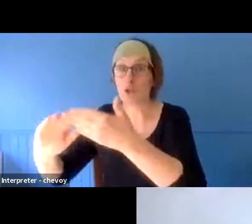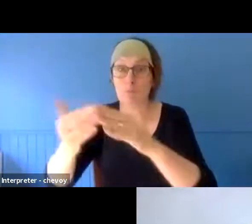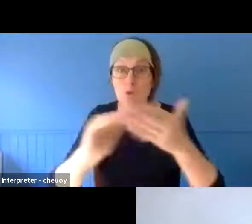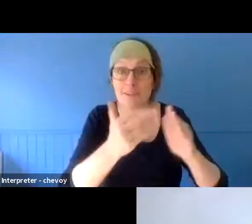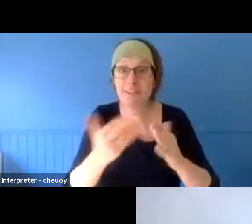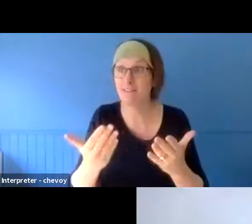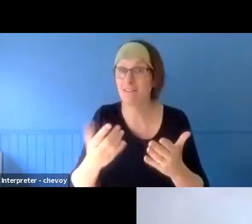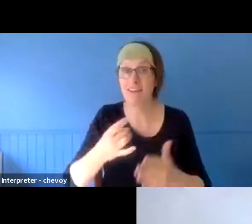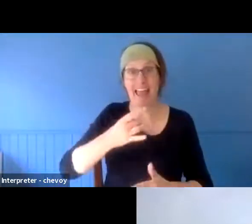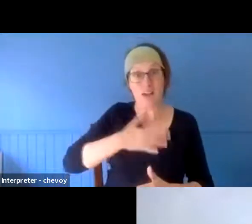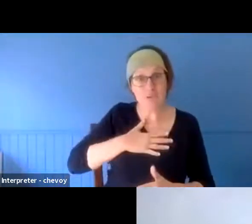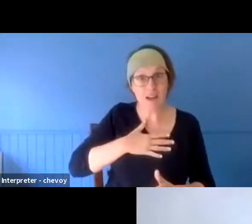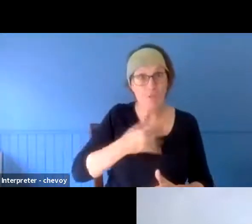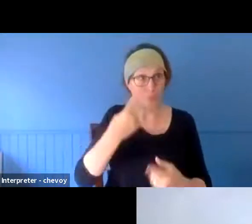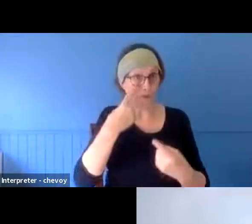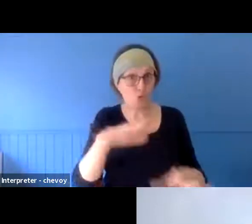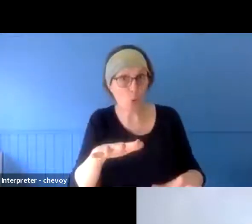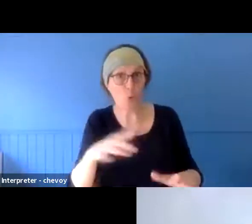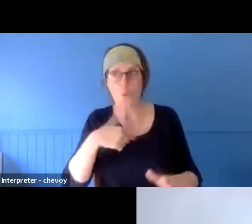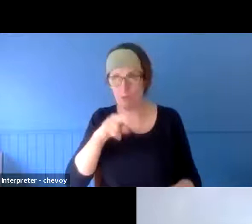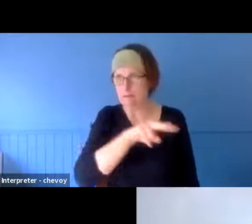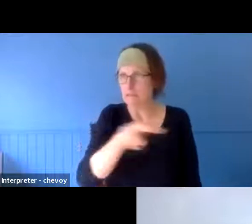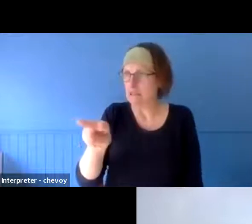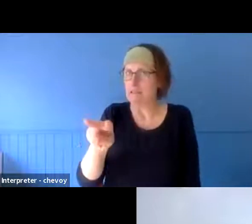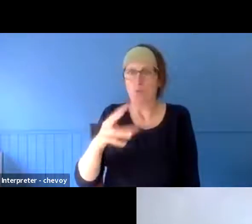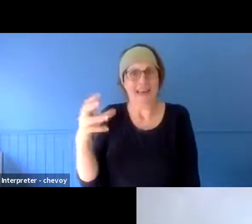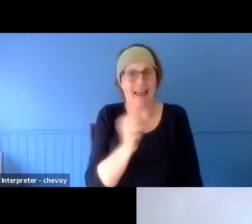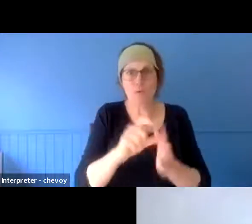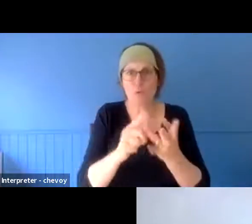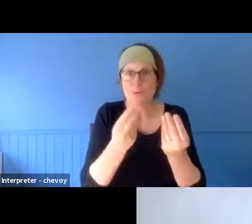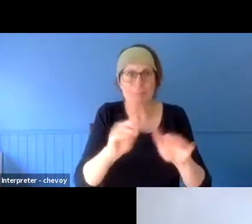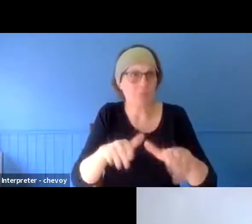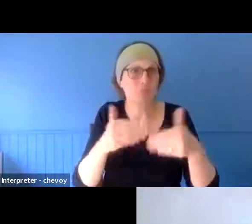happen. >> AMANDA GRANT: Could you maybe explain a little bit about